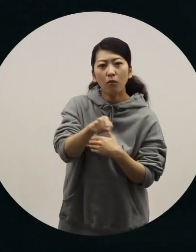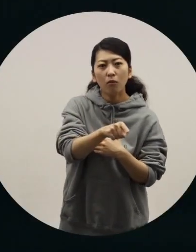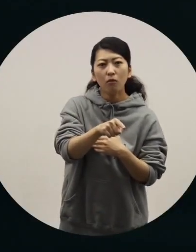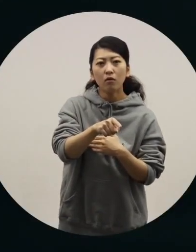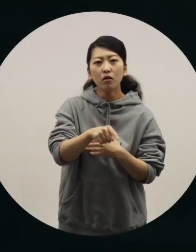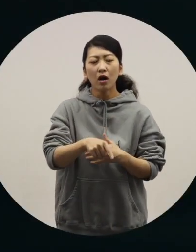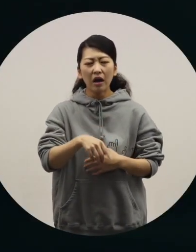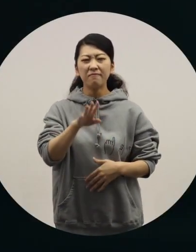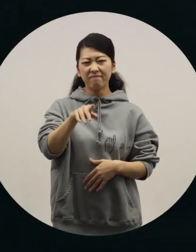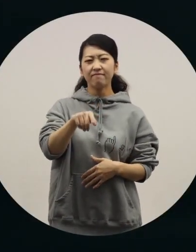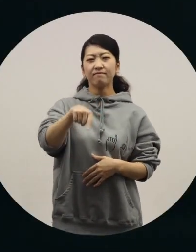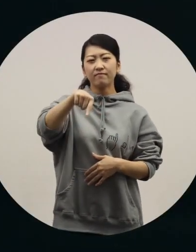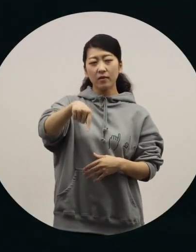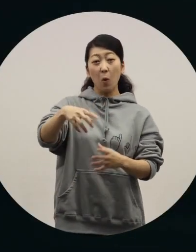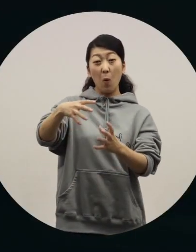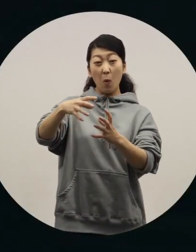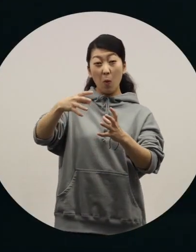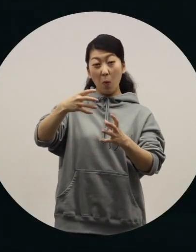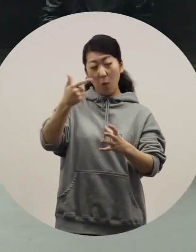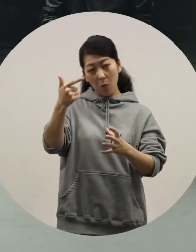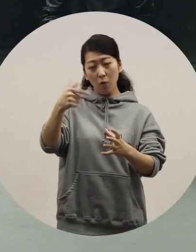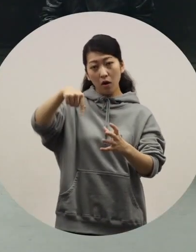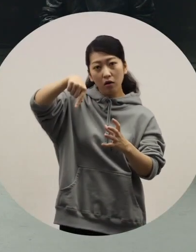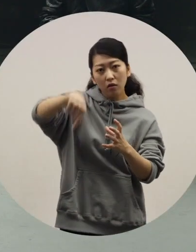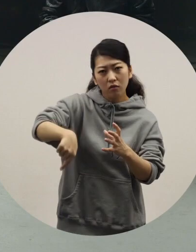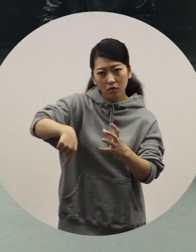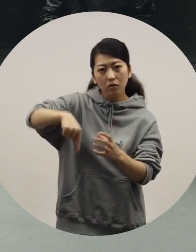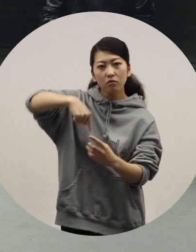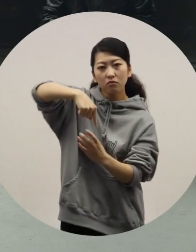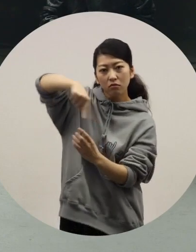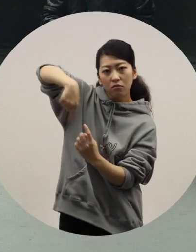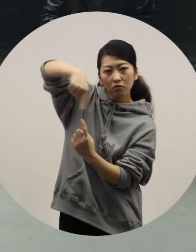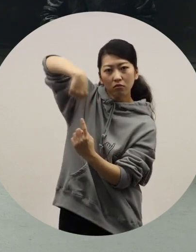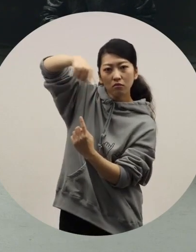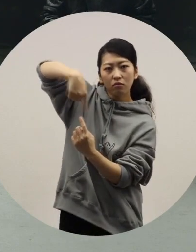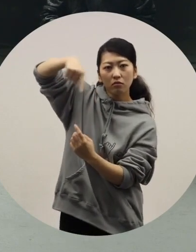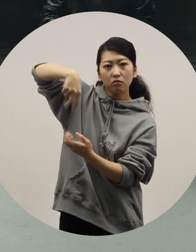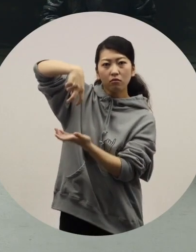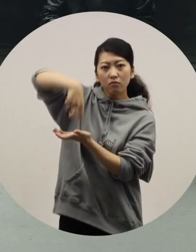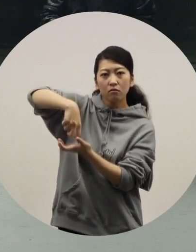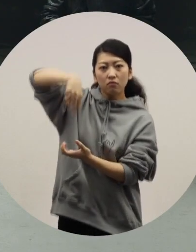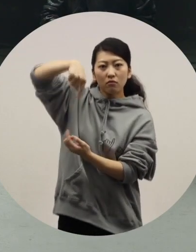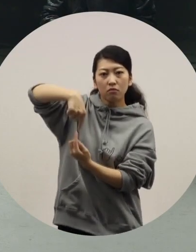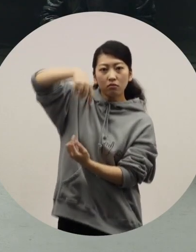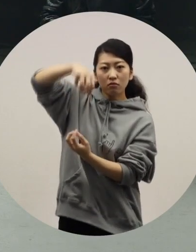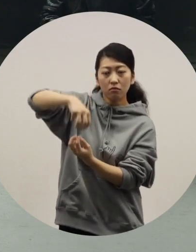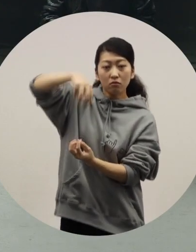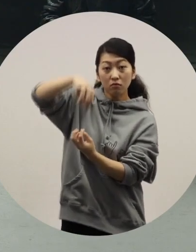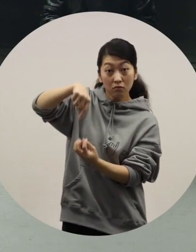Well, there is now a big suspension spring in the back. [Ochiai] Uh-huh. -[Toriyama] It's a spring.